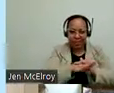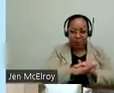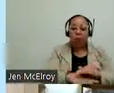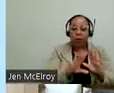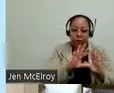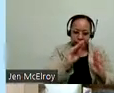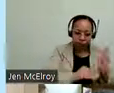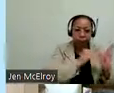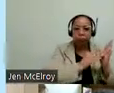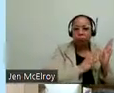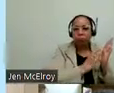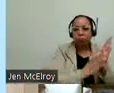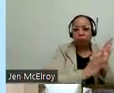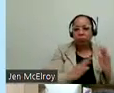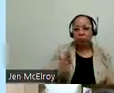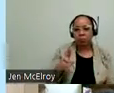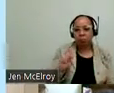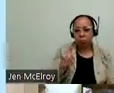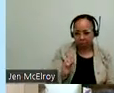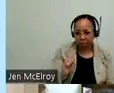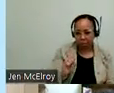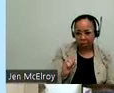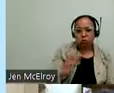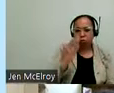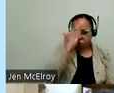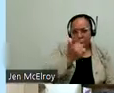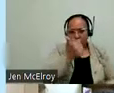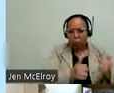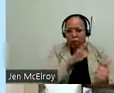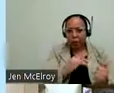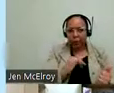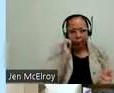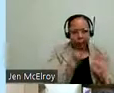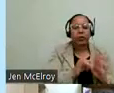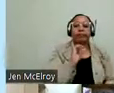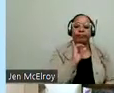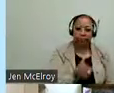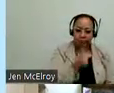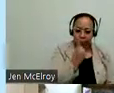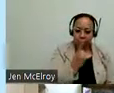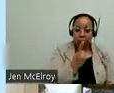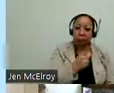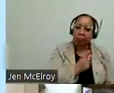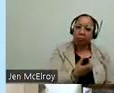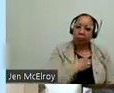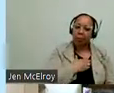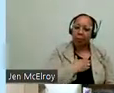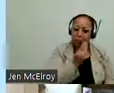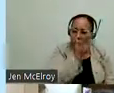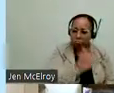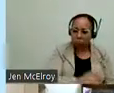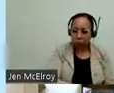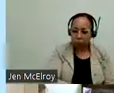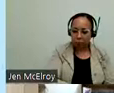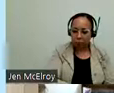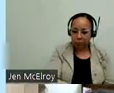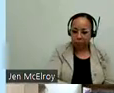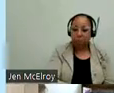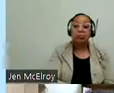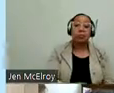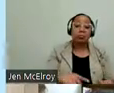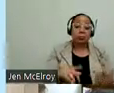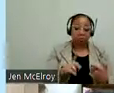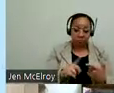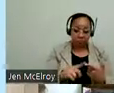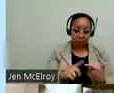as one way to be able to enter the bike. And then be able to make a